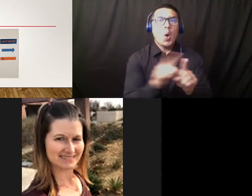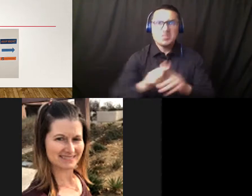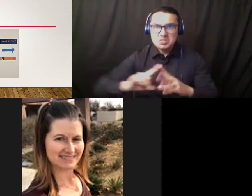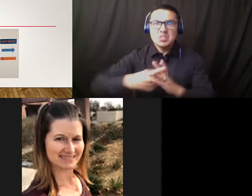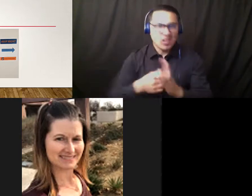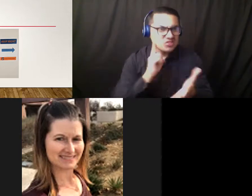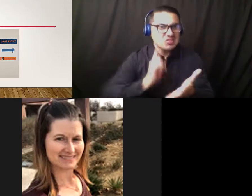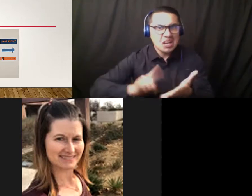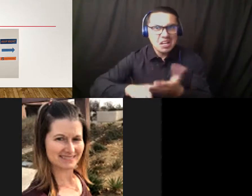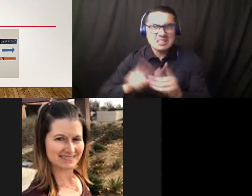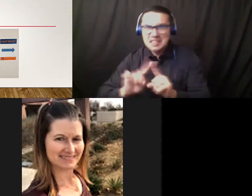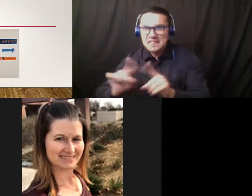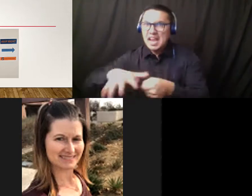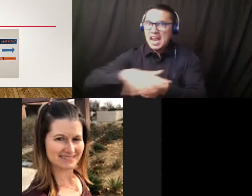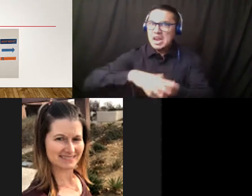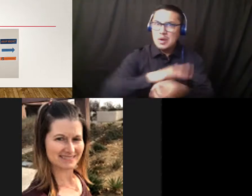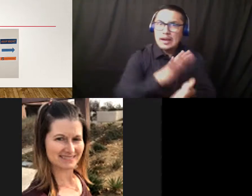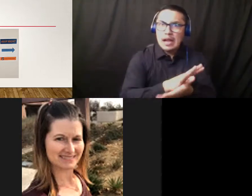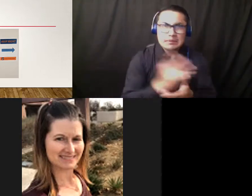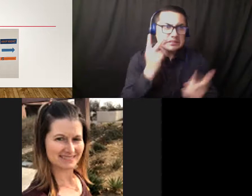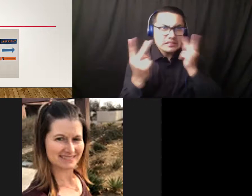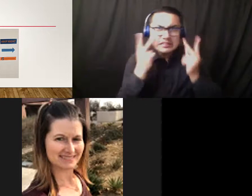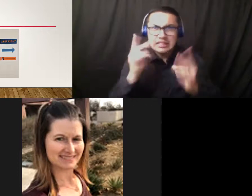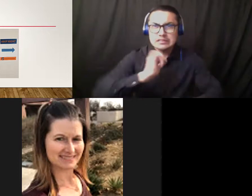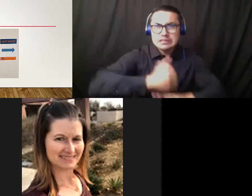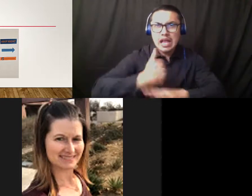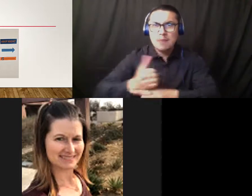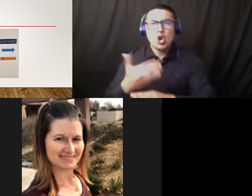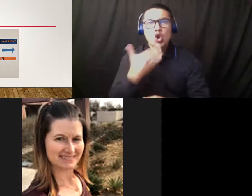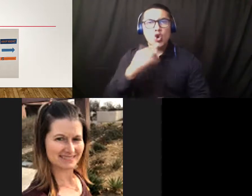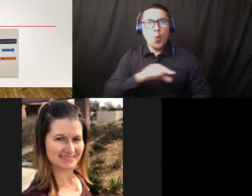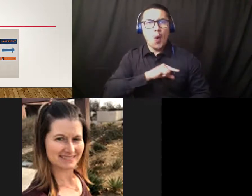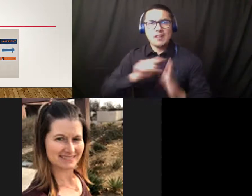where we needed different types of signage. Not just the-the standard of wash your hands,